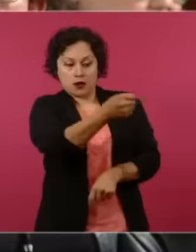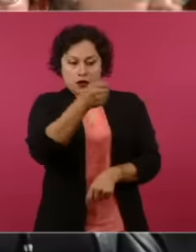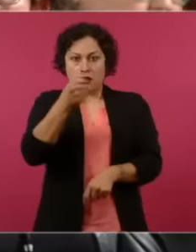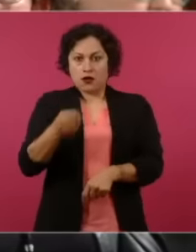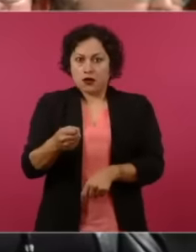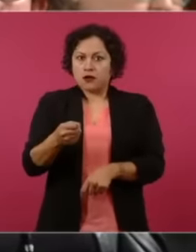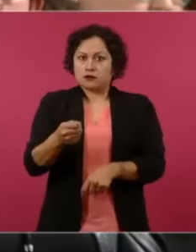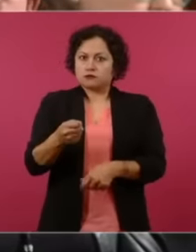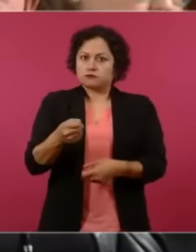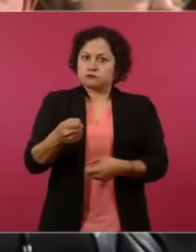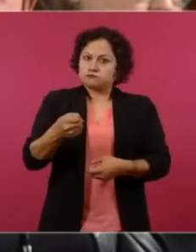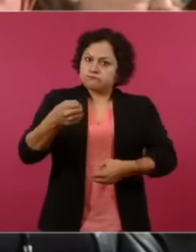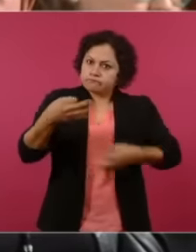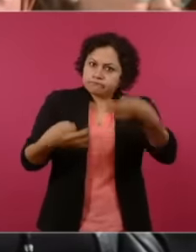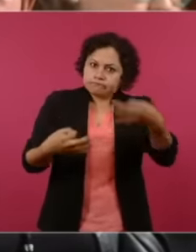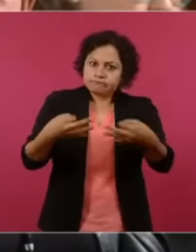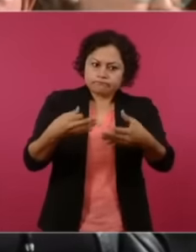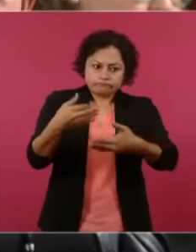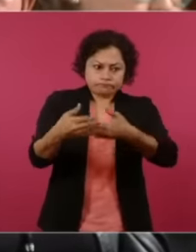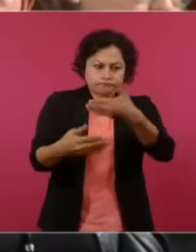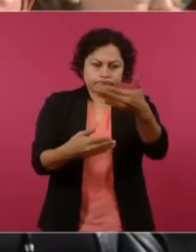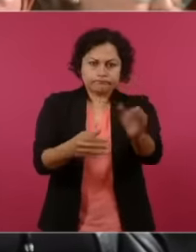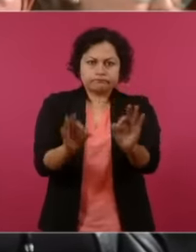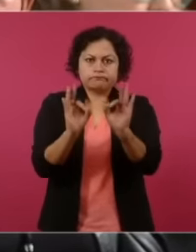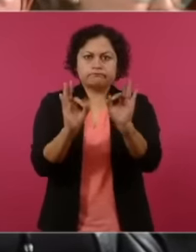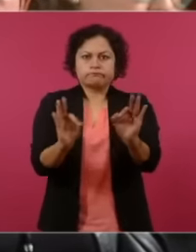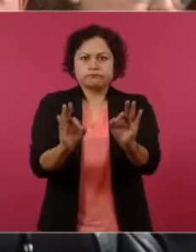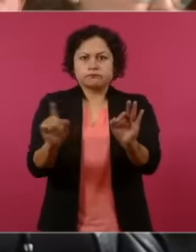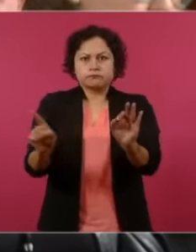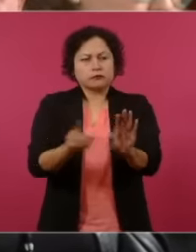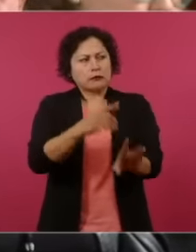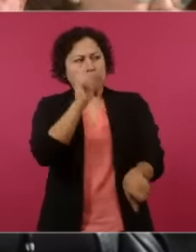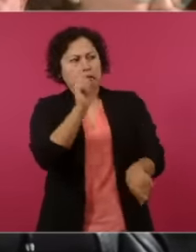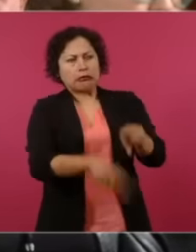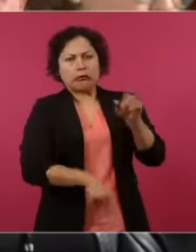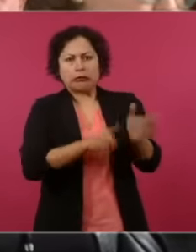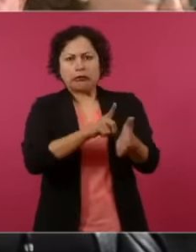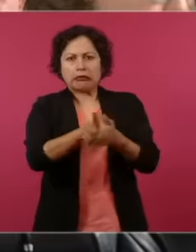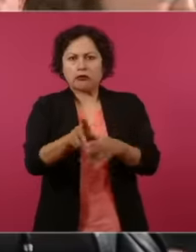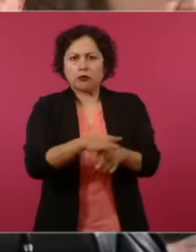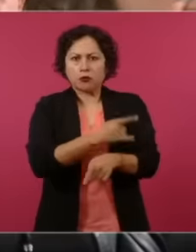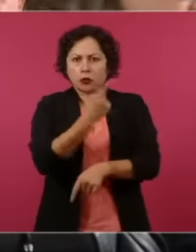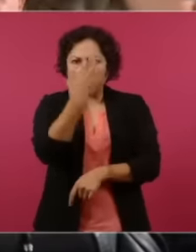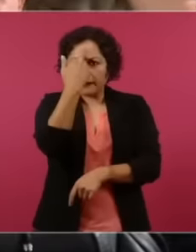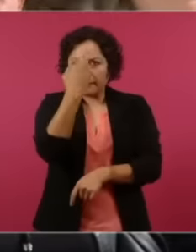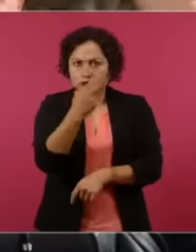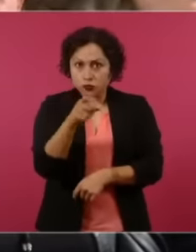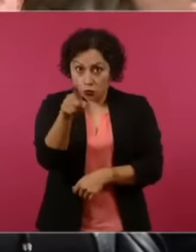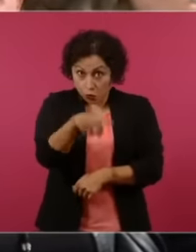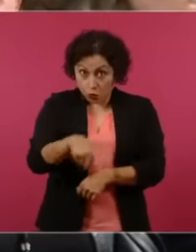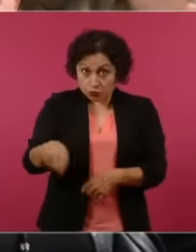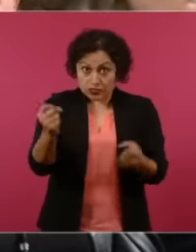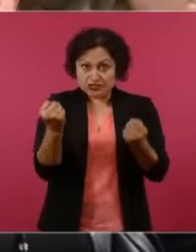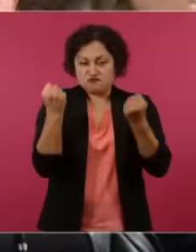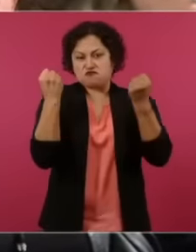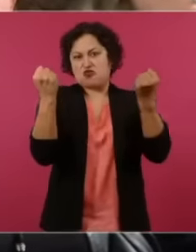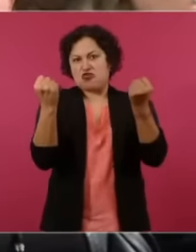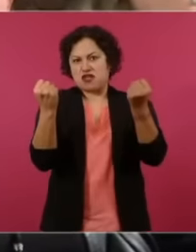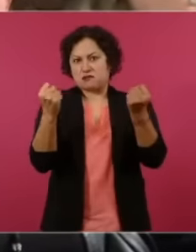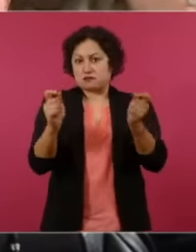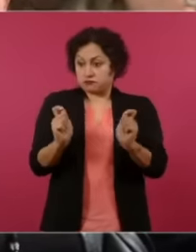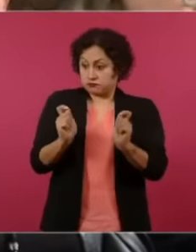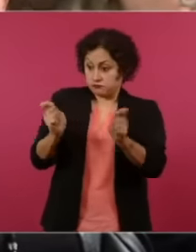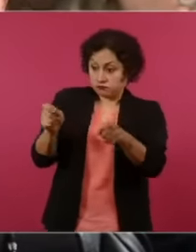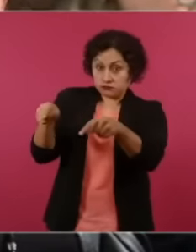do they violate his rights because You have the power because the army today is very powerful. Why,